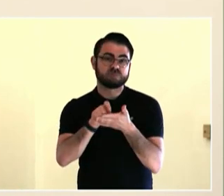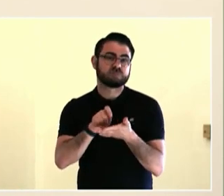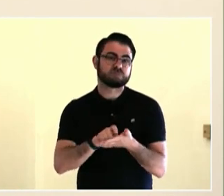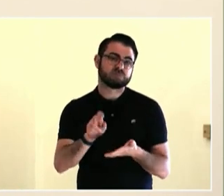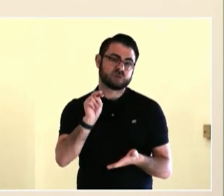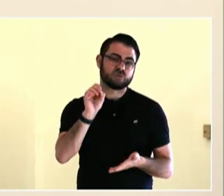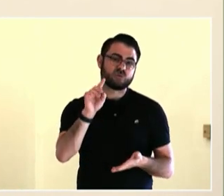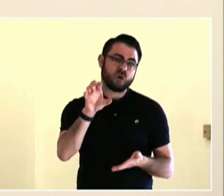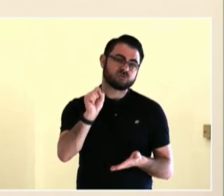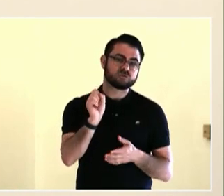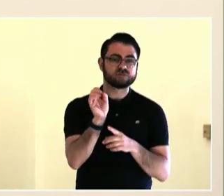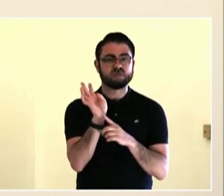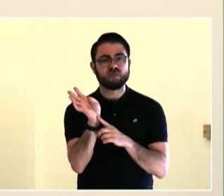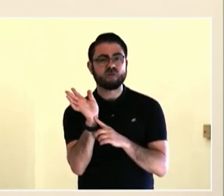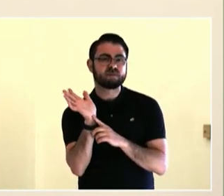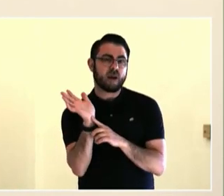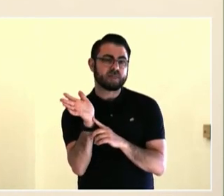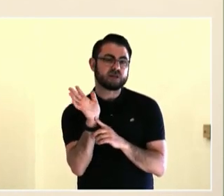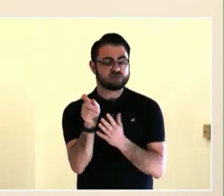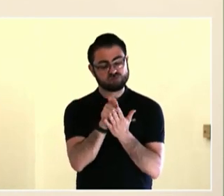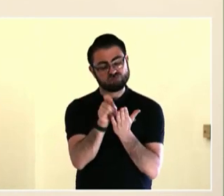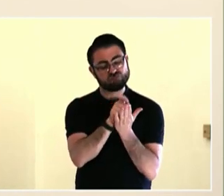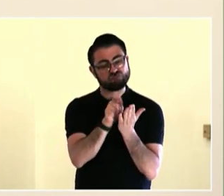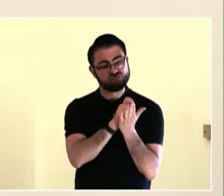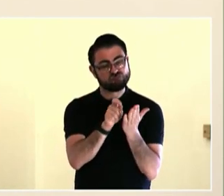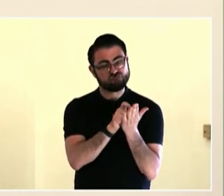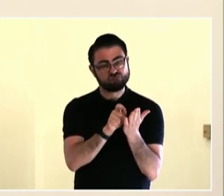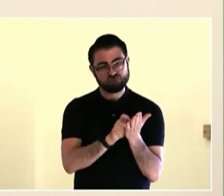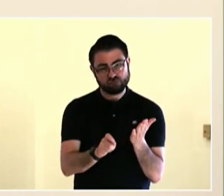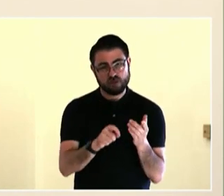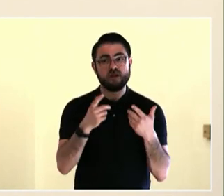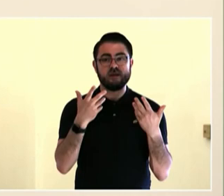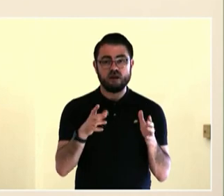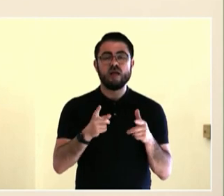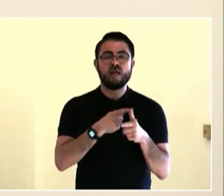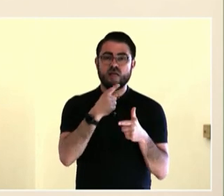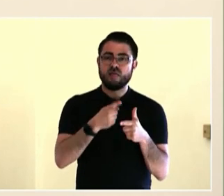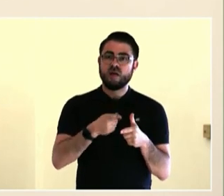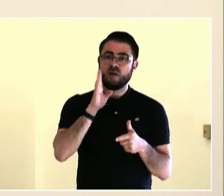Perhaps we've lived through a natural catastrophe.